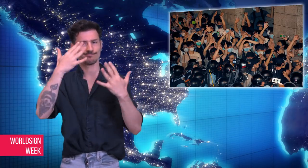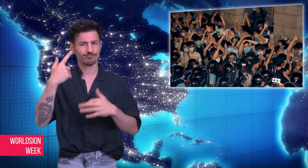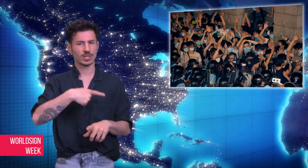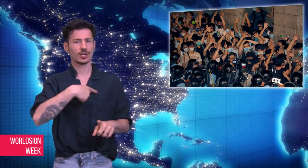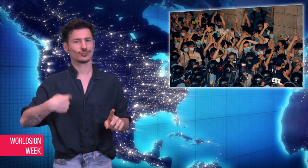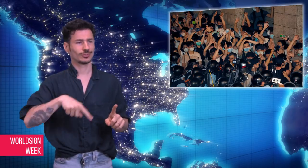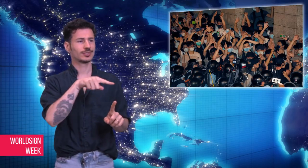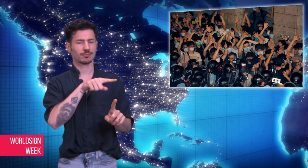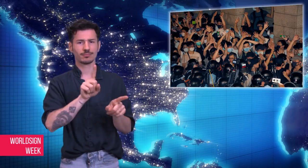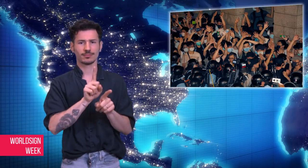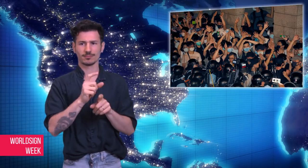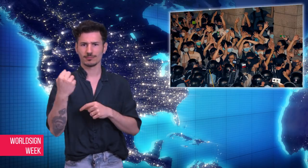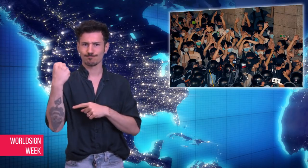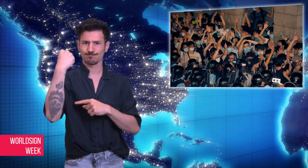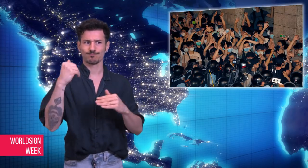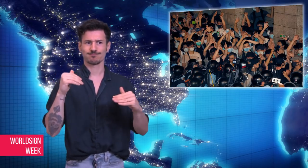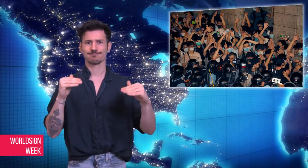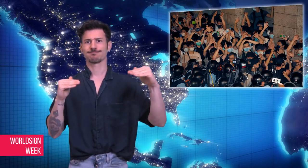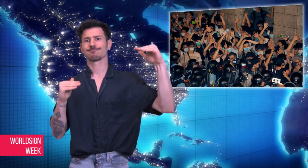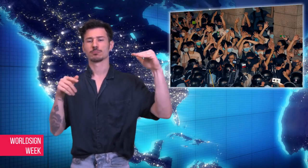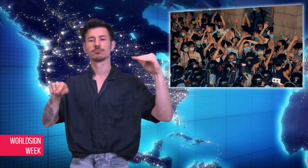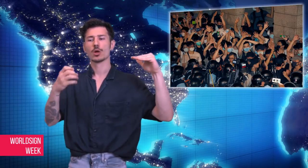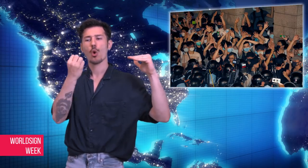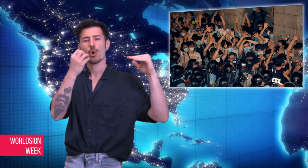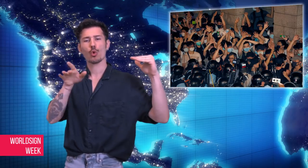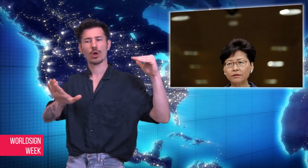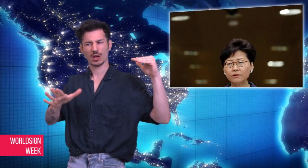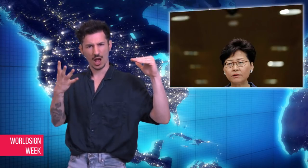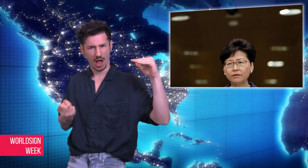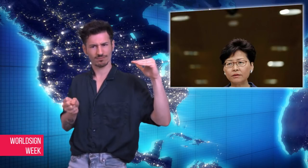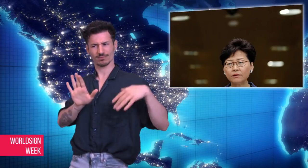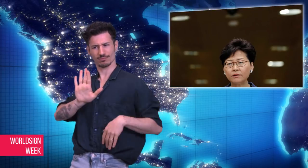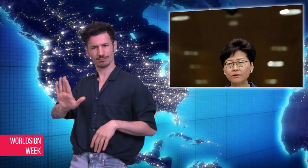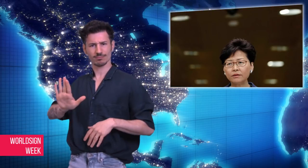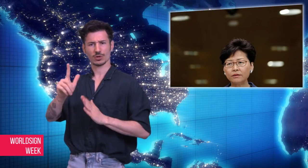China trying to influence Hong Kong’s independent